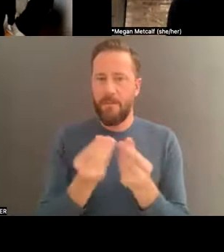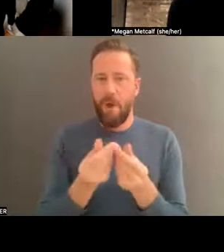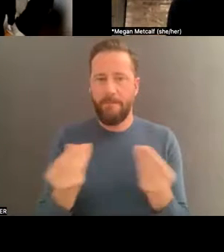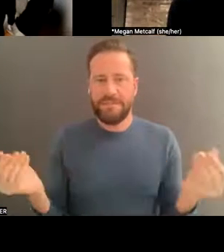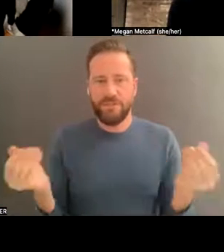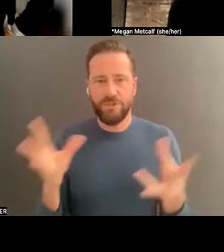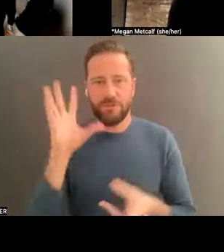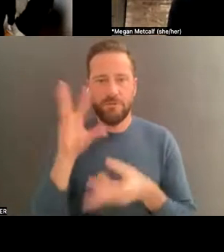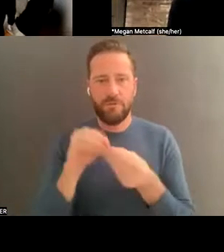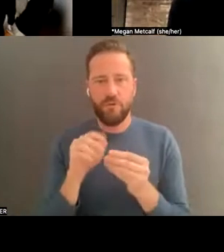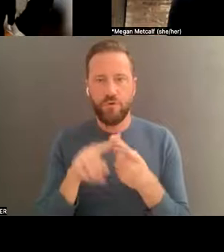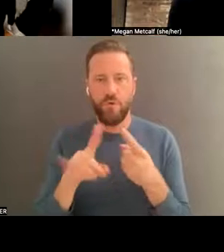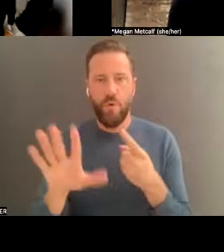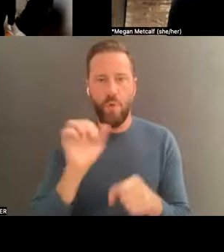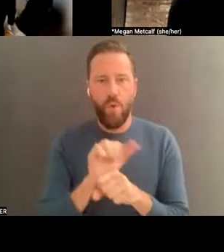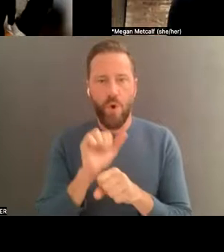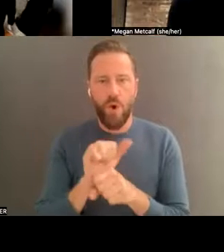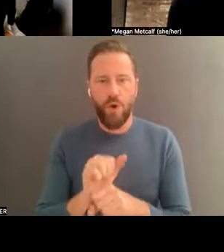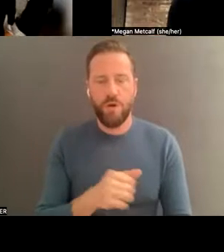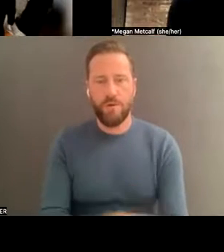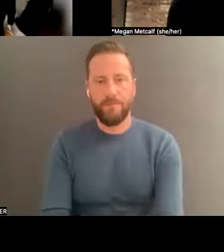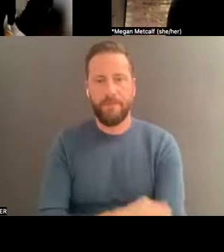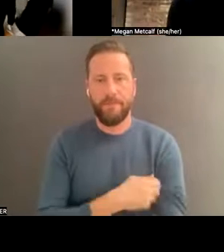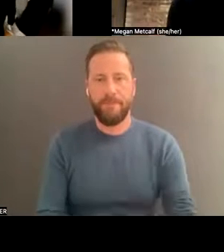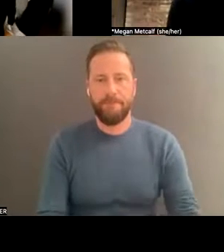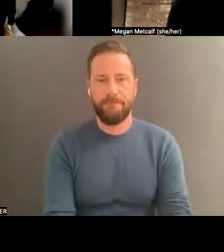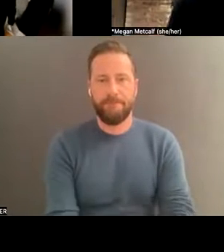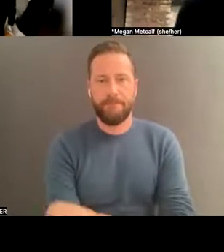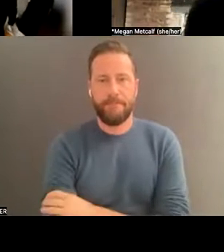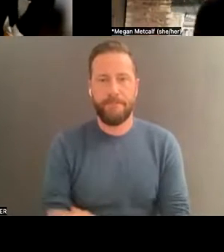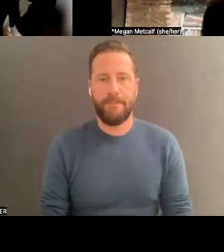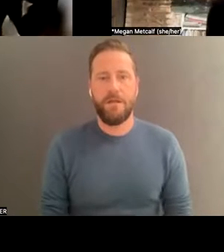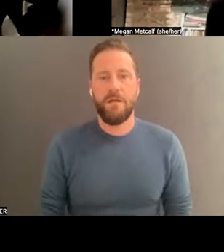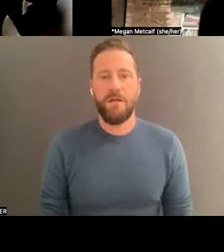. How do I say this